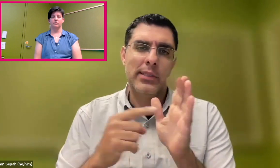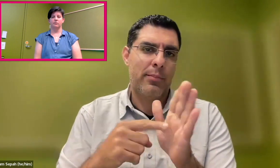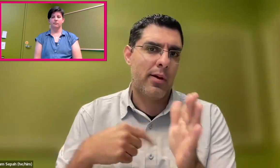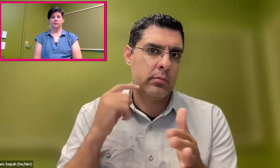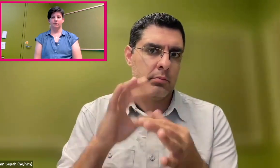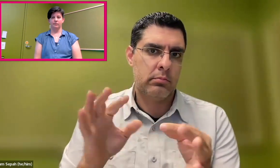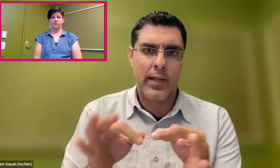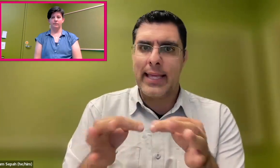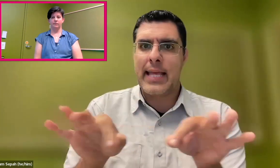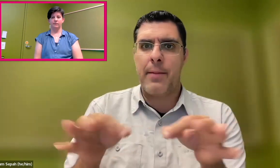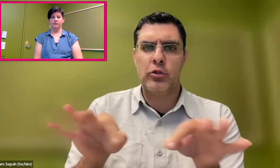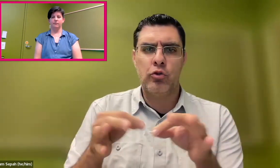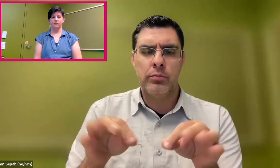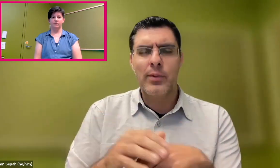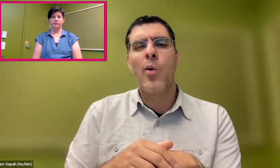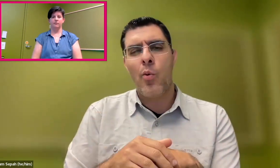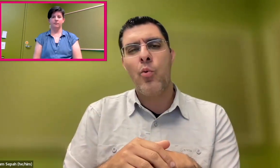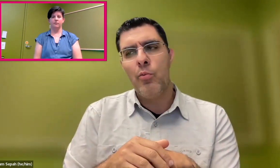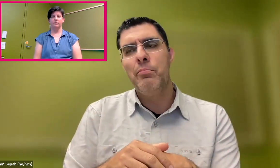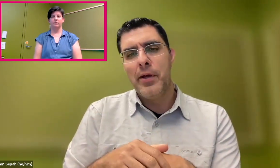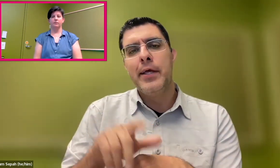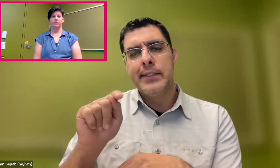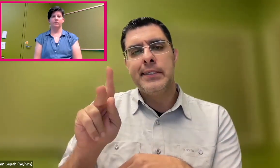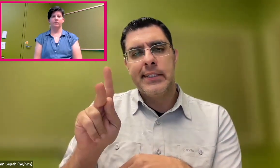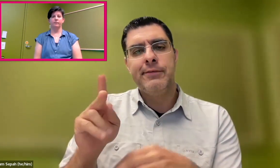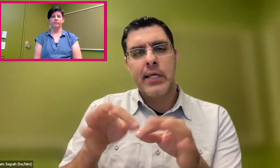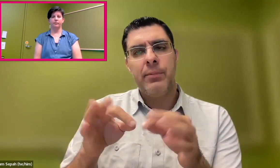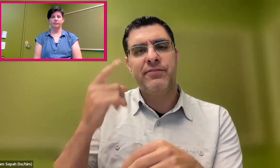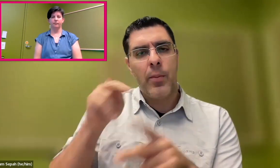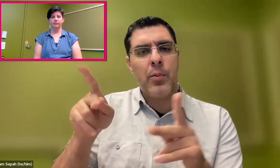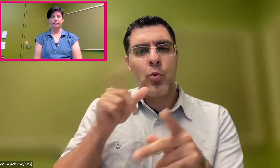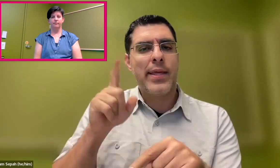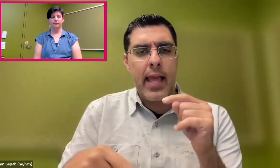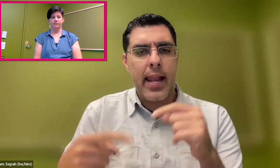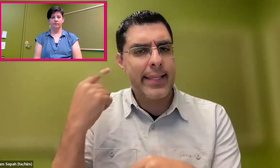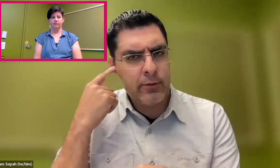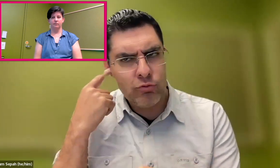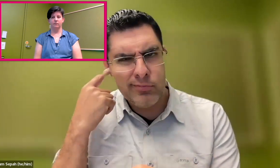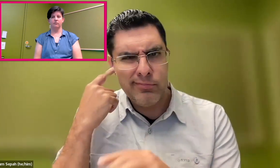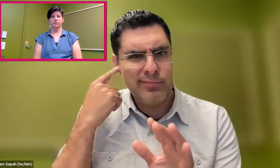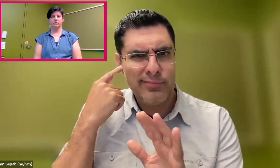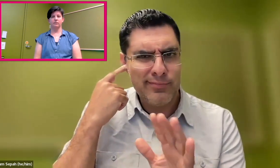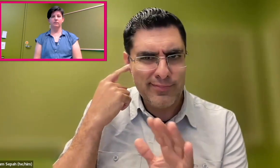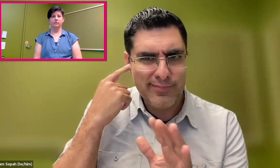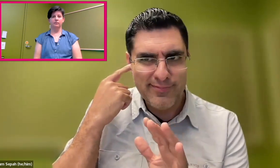I want society to think that it's for us, just like captions. People originally thought that captions